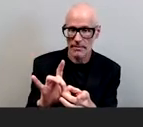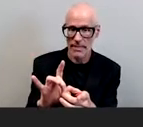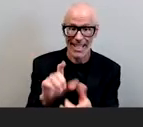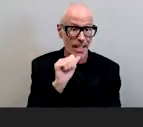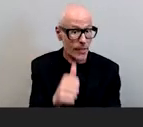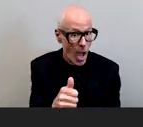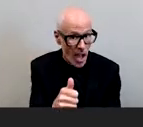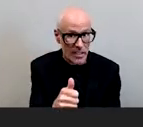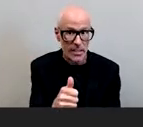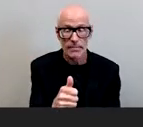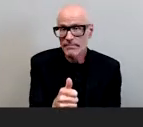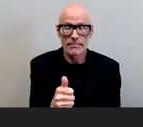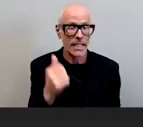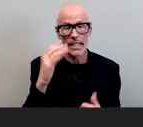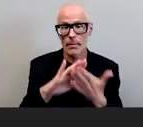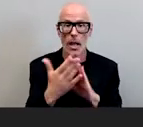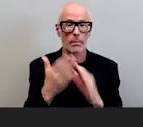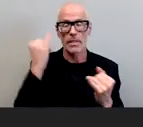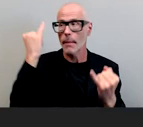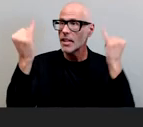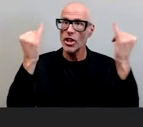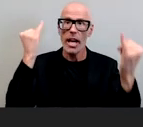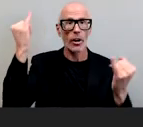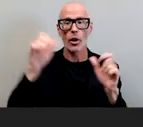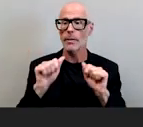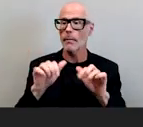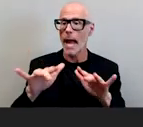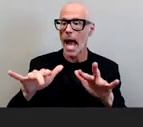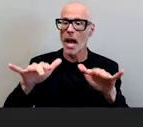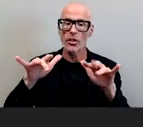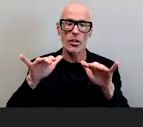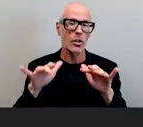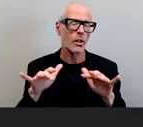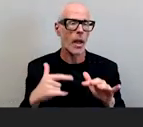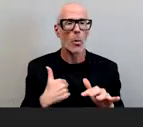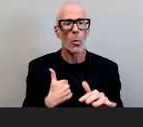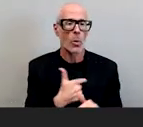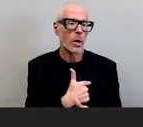it's just an imaginary thing it's just magical thinking that we are somehow going to magically